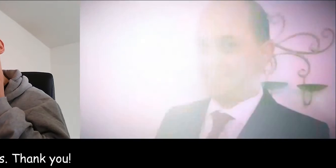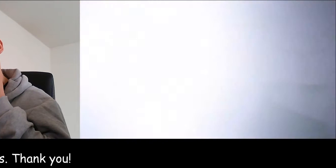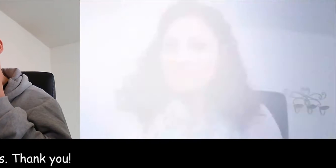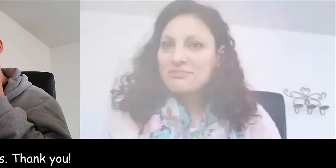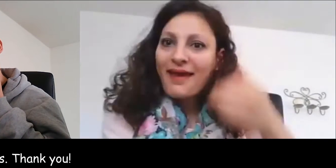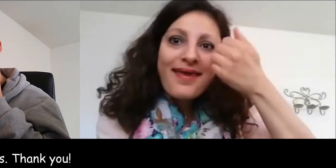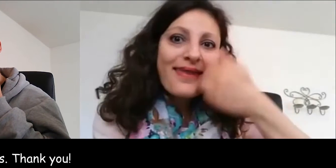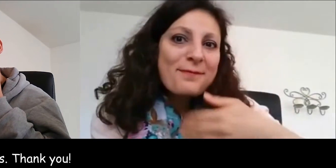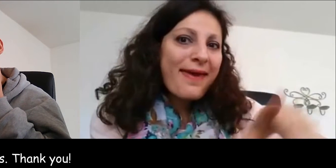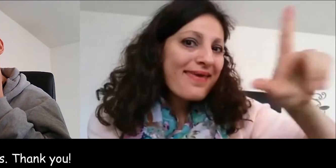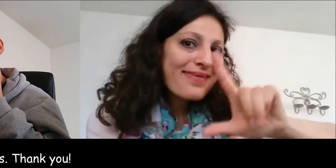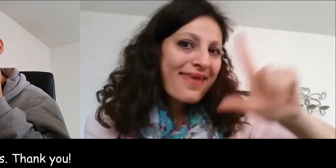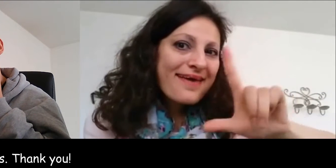Dear Lars